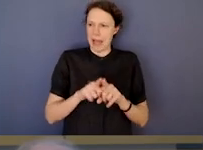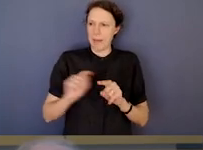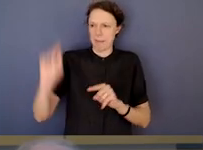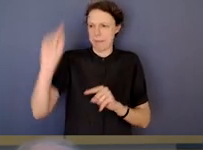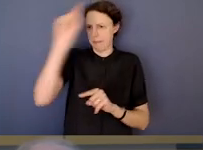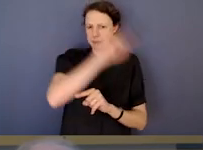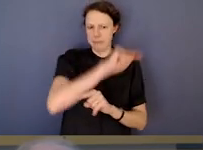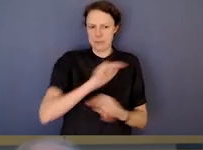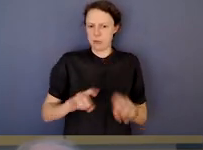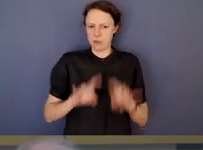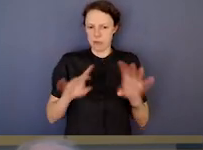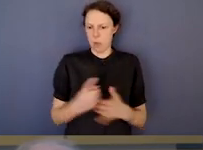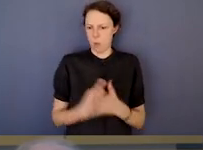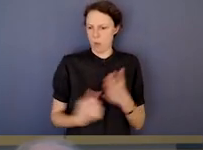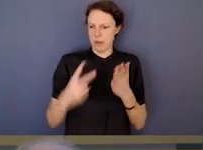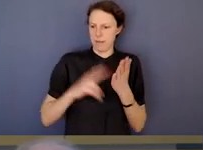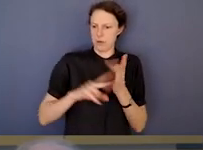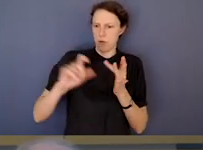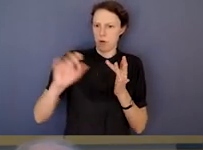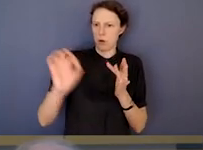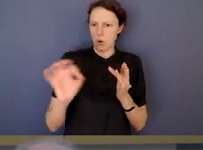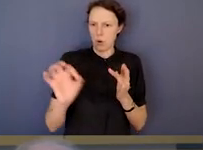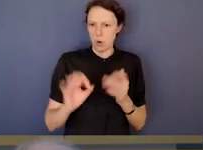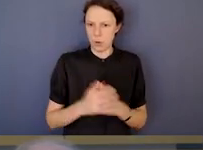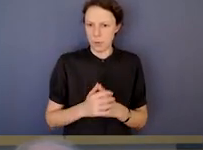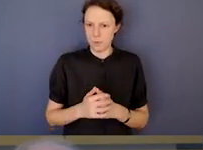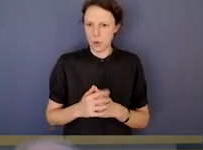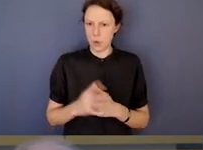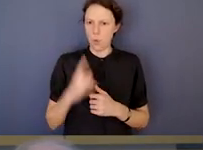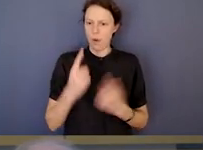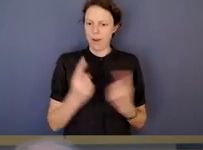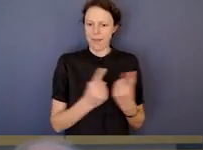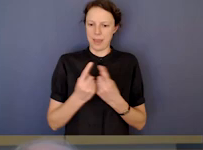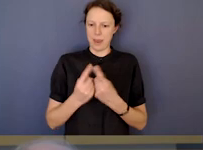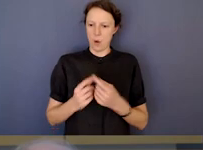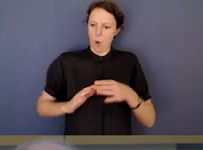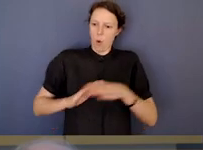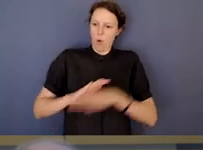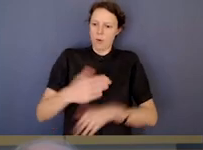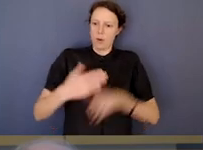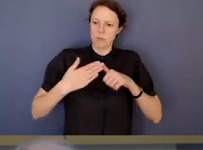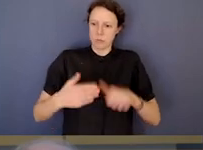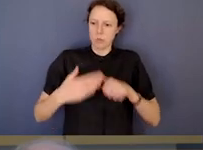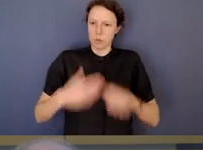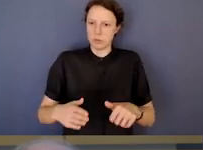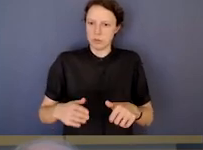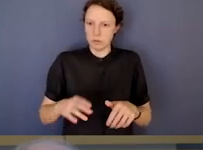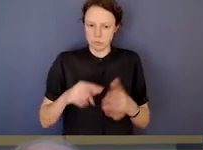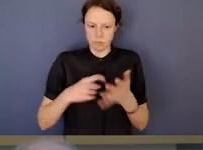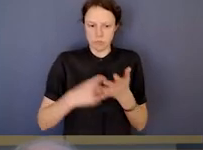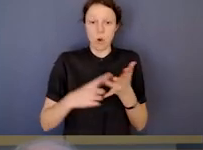so they're not unique to Victoria. The trend of over responsiveness, which is illustrated by the Robodebt Royal Commission.